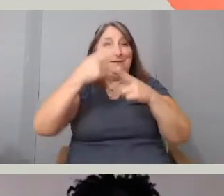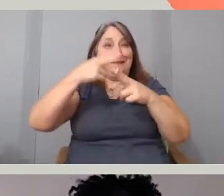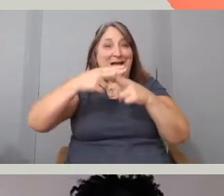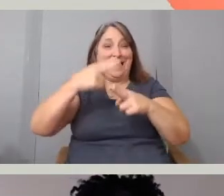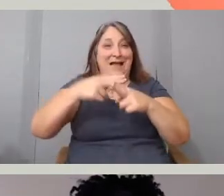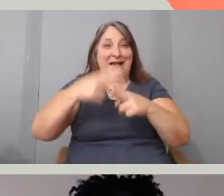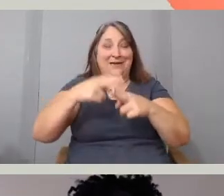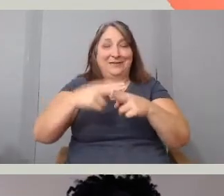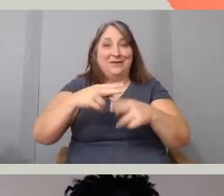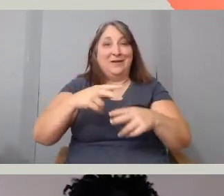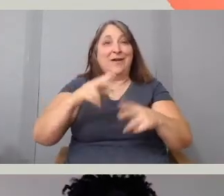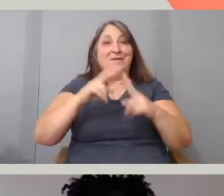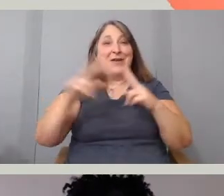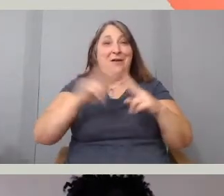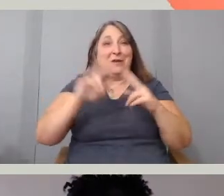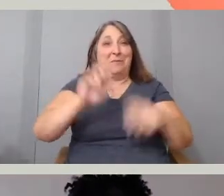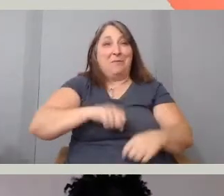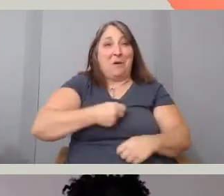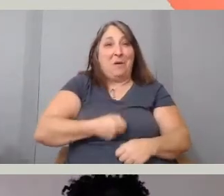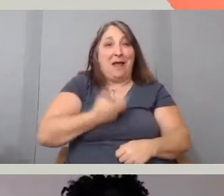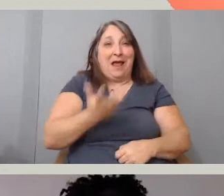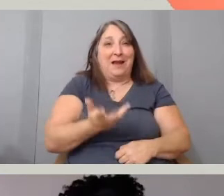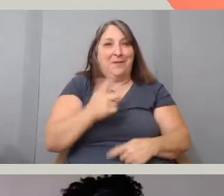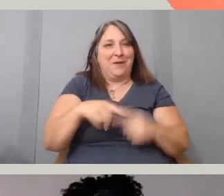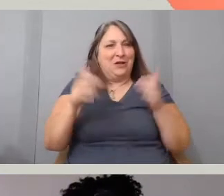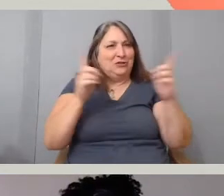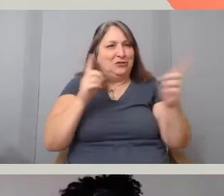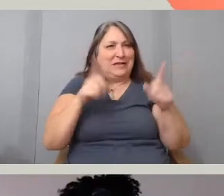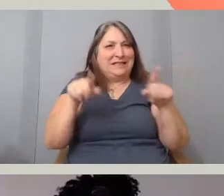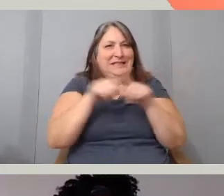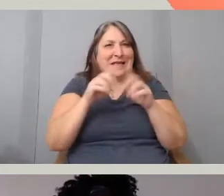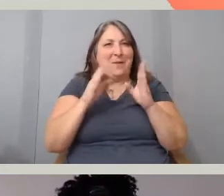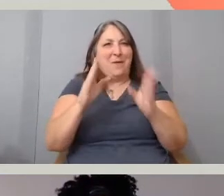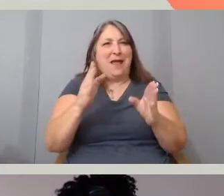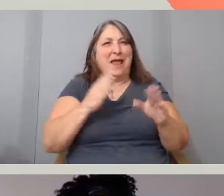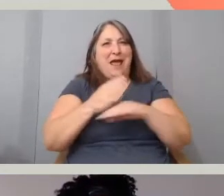I actually would describe your directing the same way after, watching your films